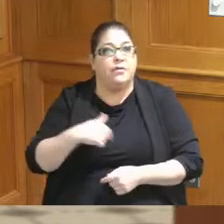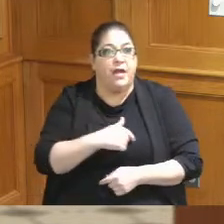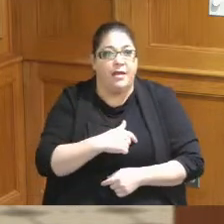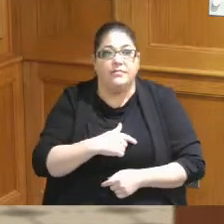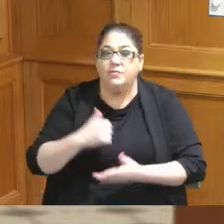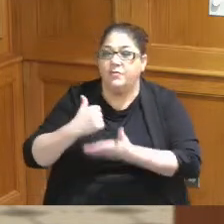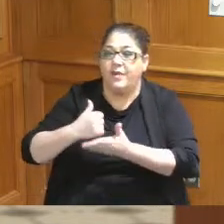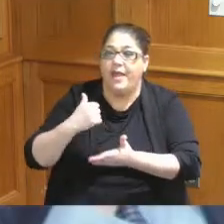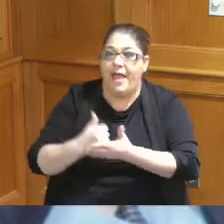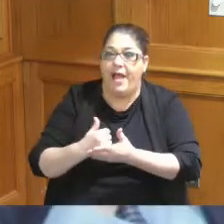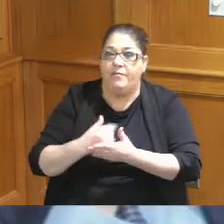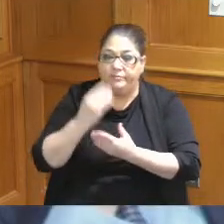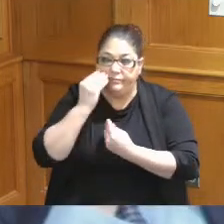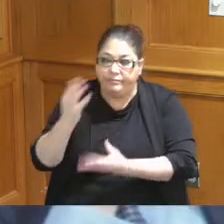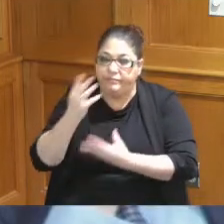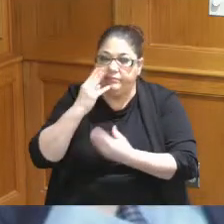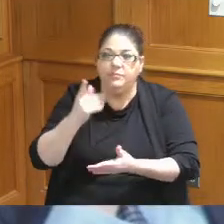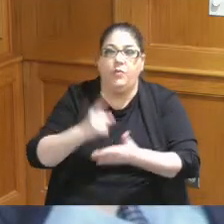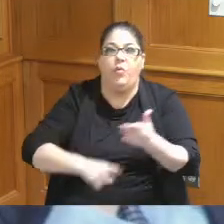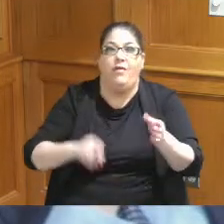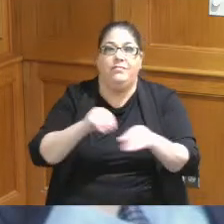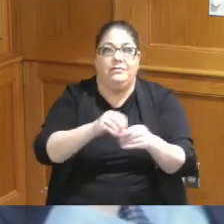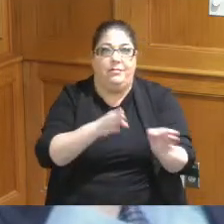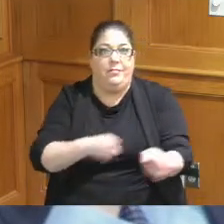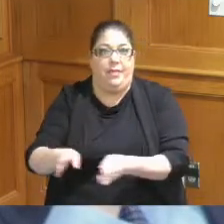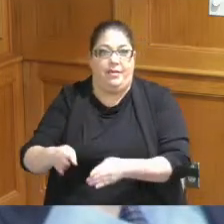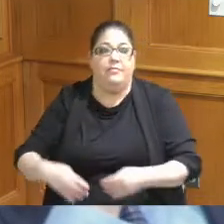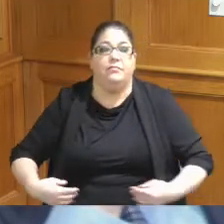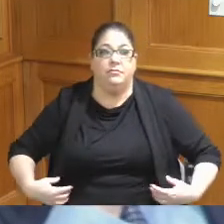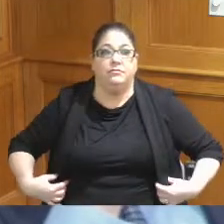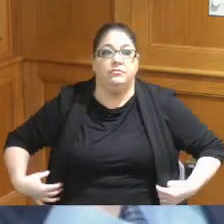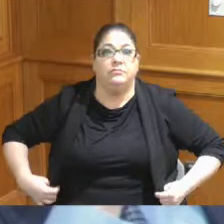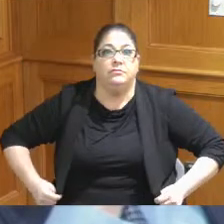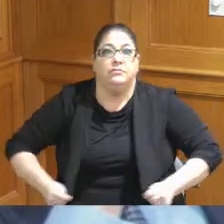help inform what is in the plan to begin with so I think it's really important to recognize that